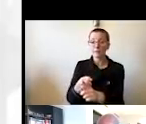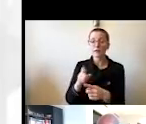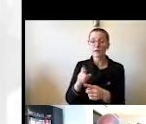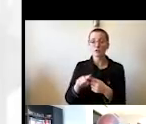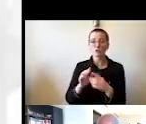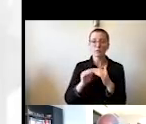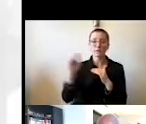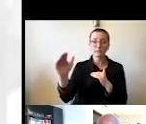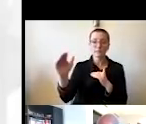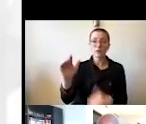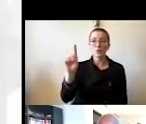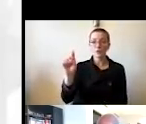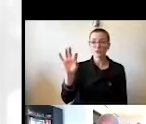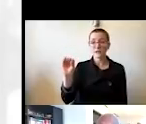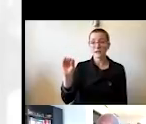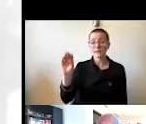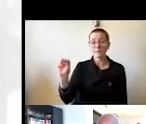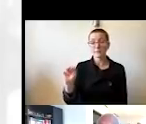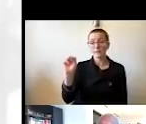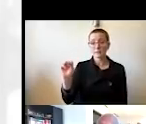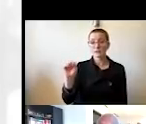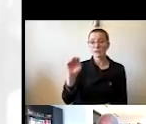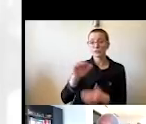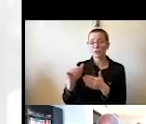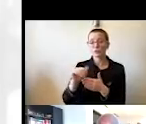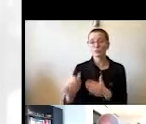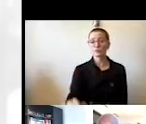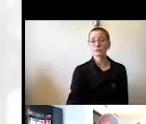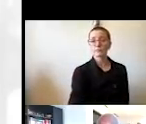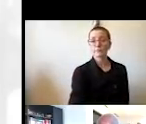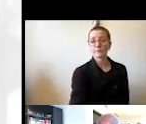And we have to assume that we are going to see costs